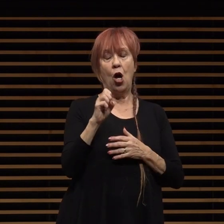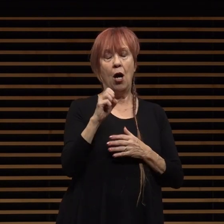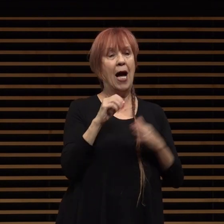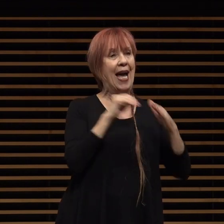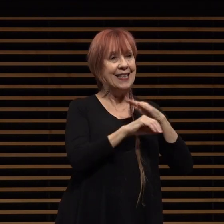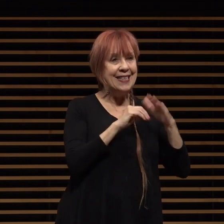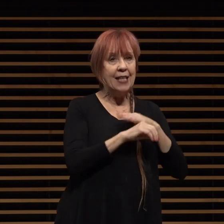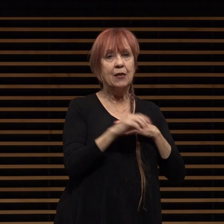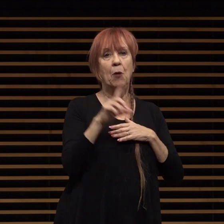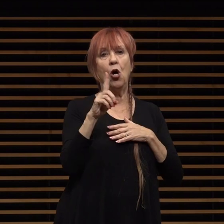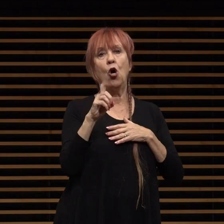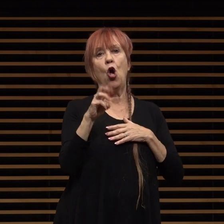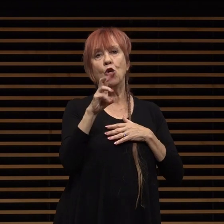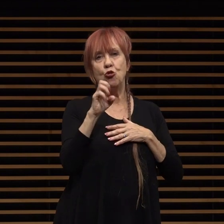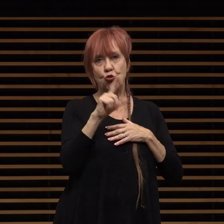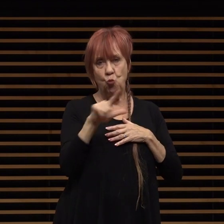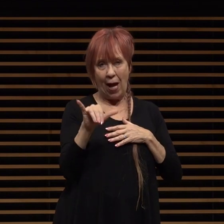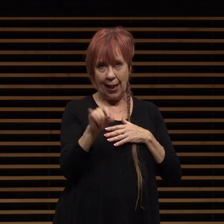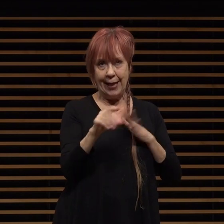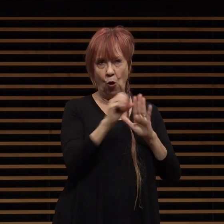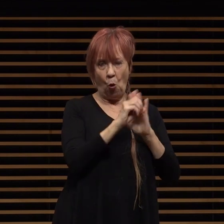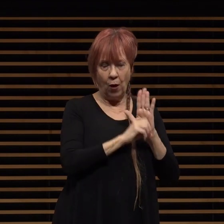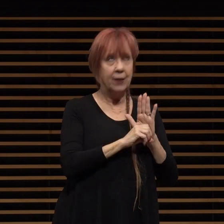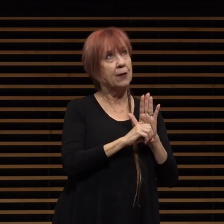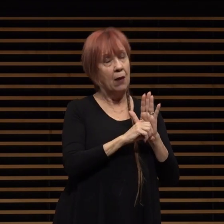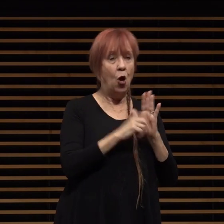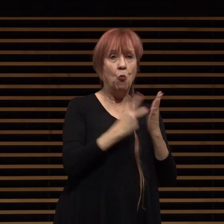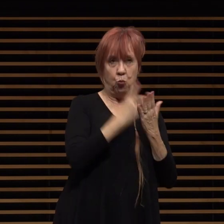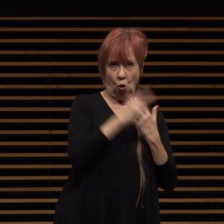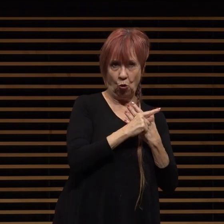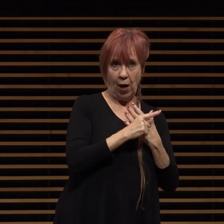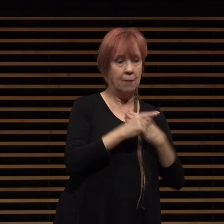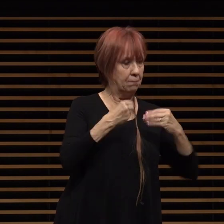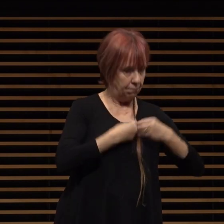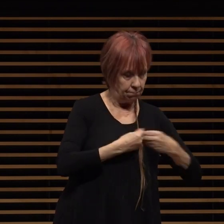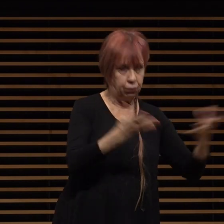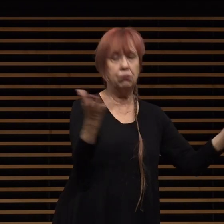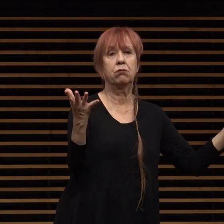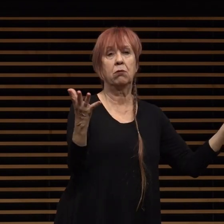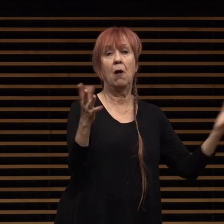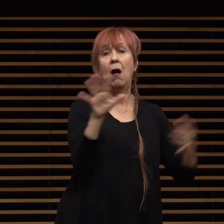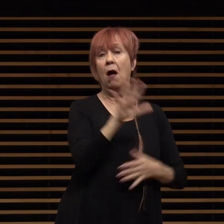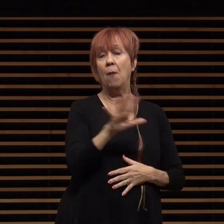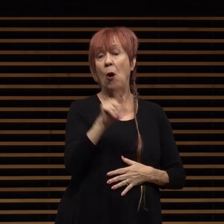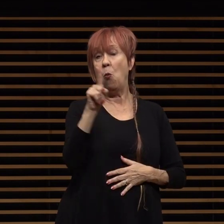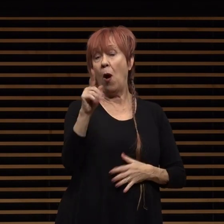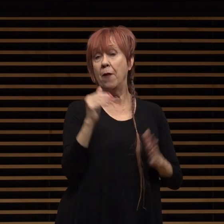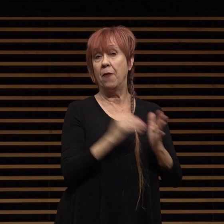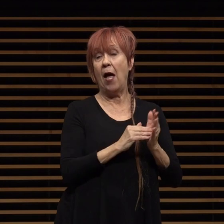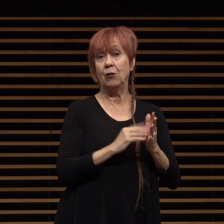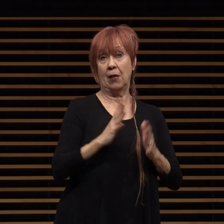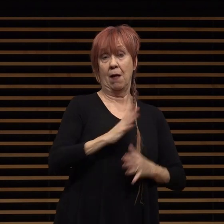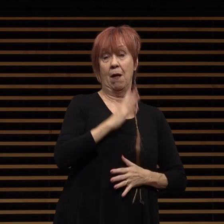unit program i should say was rolled out